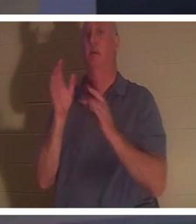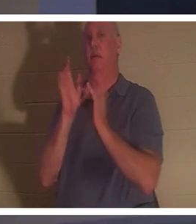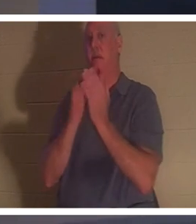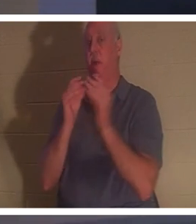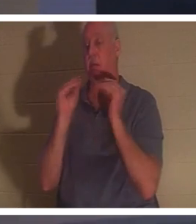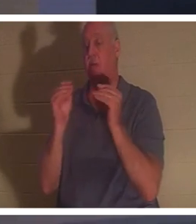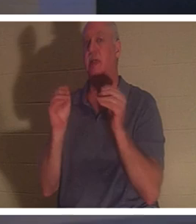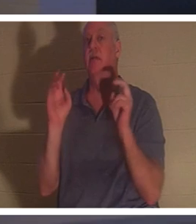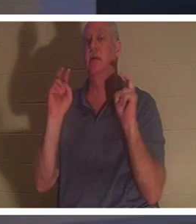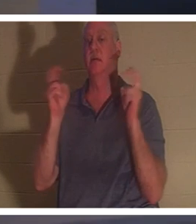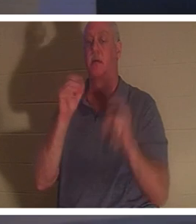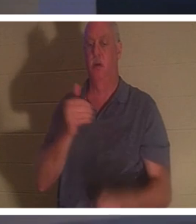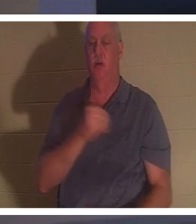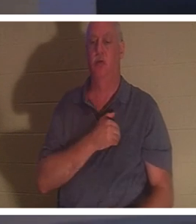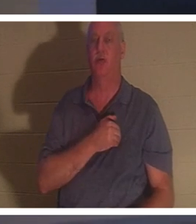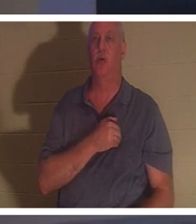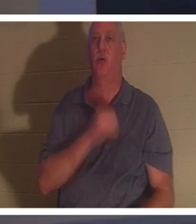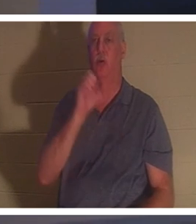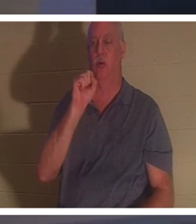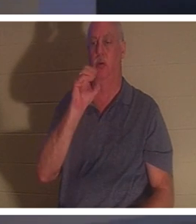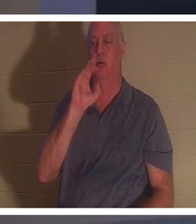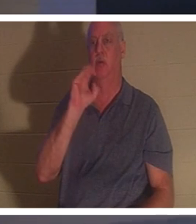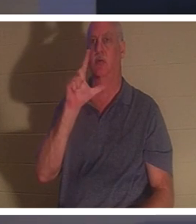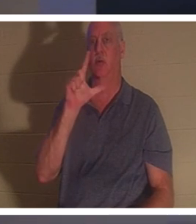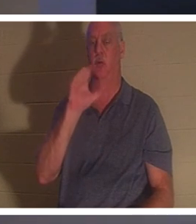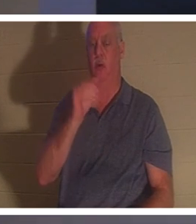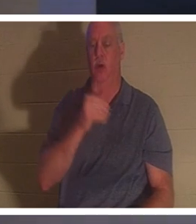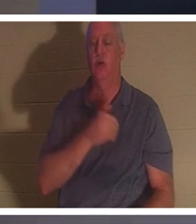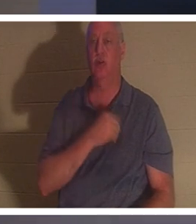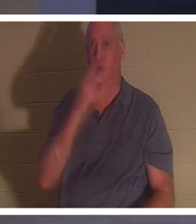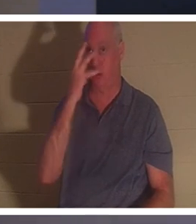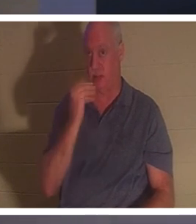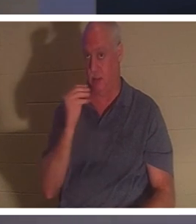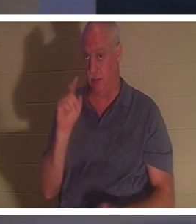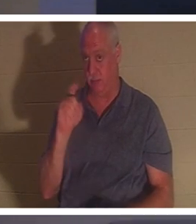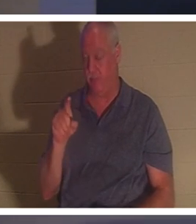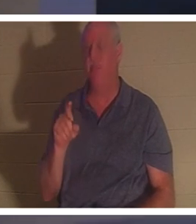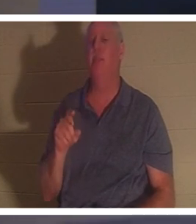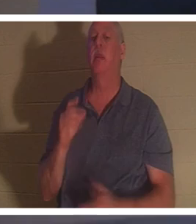it! Soul Sleep - what do you think about Soul Sleep? Some believe that when a Christian dies